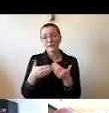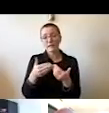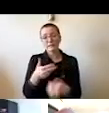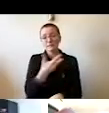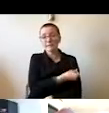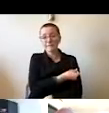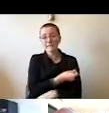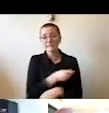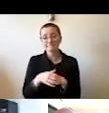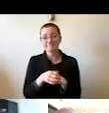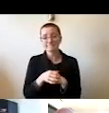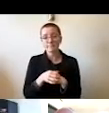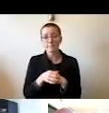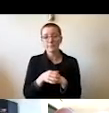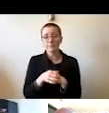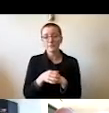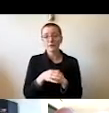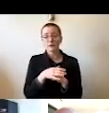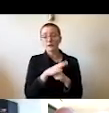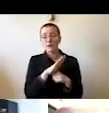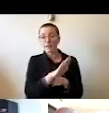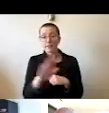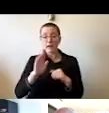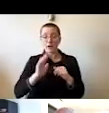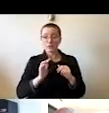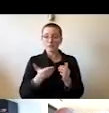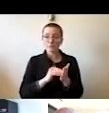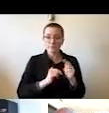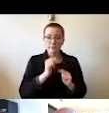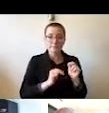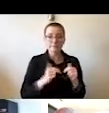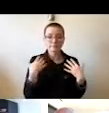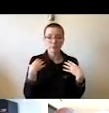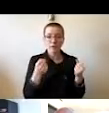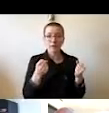And the ensuing rebuilding and recovery will not be hollow,